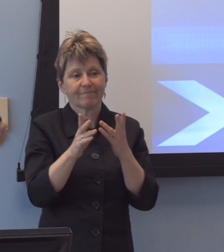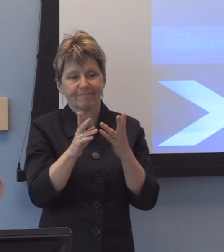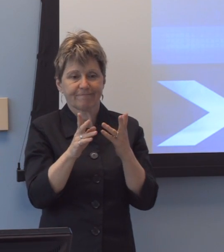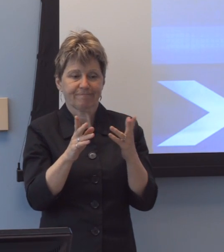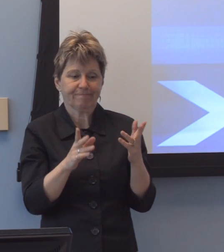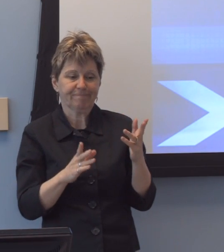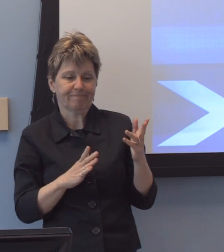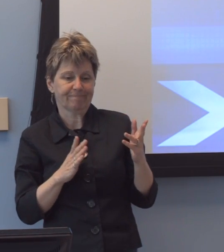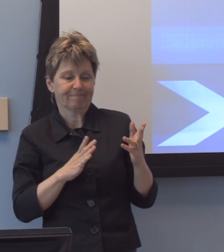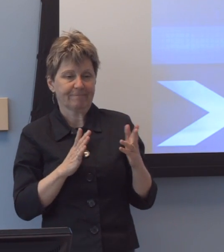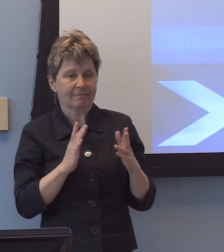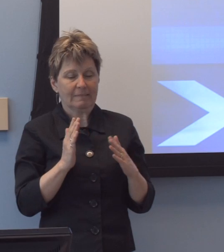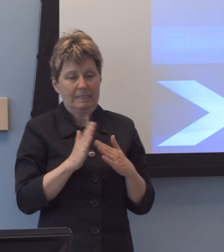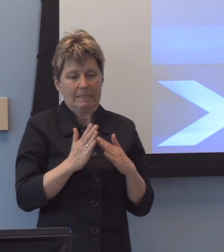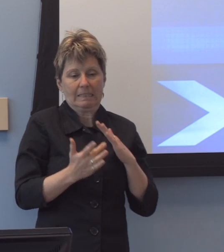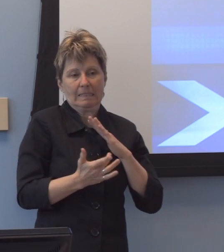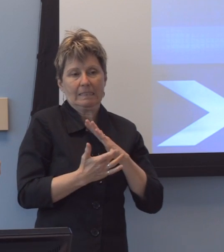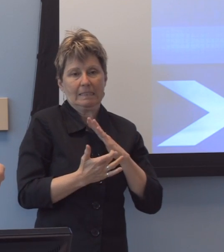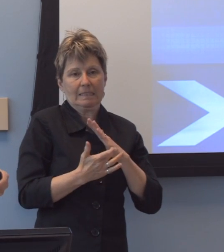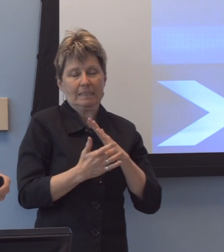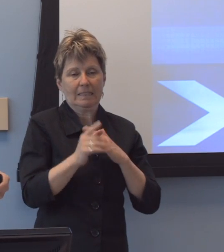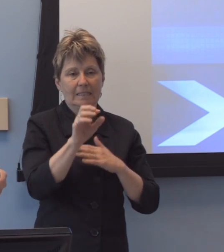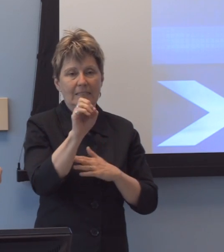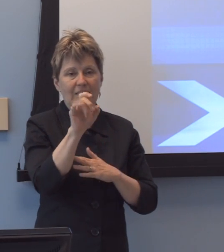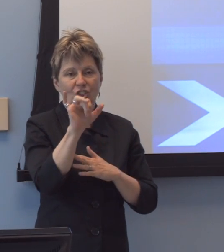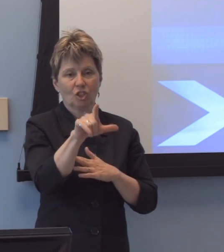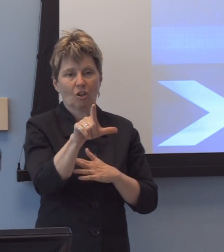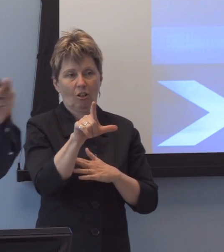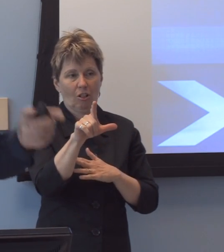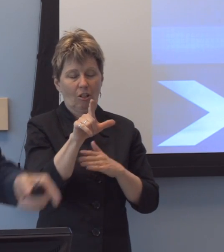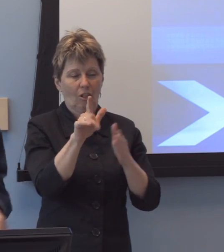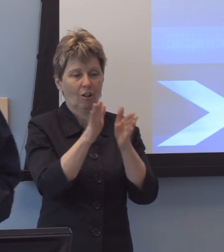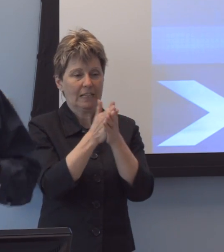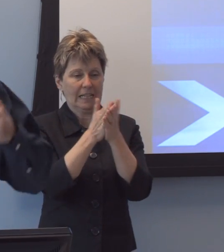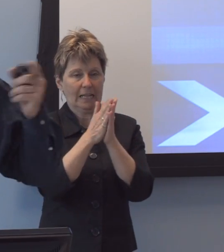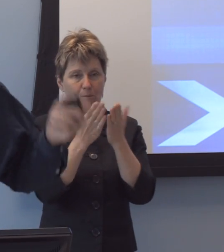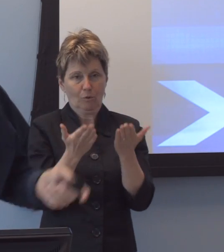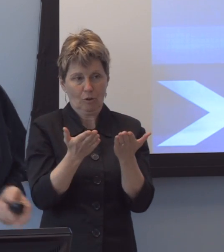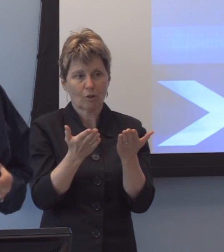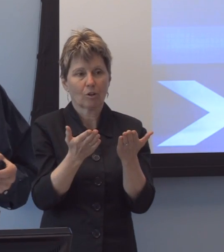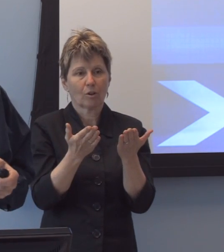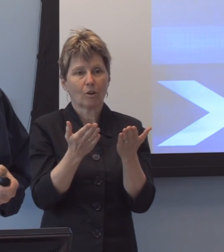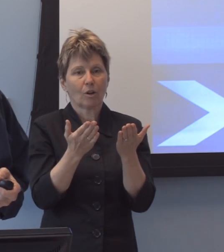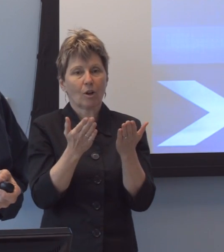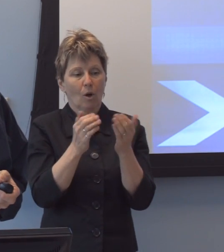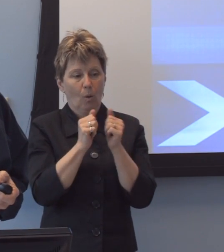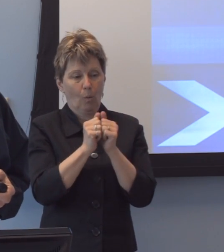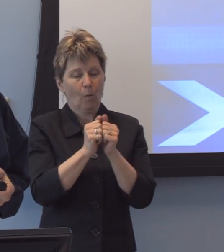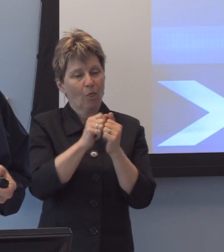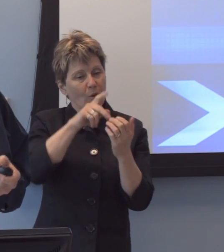digital textbook and with a, um, in-with the reading infrastructure around that,